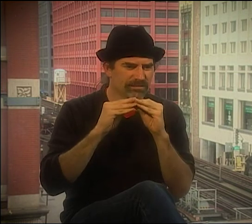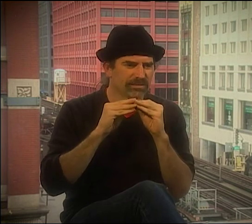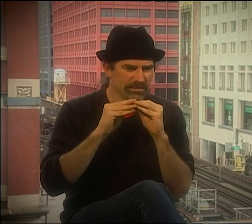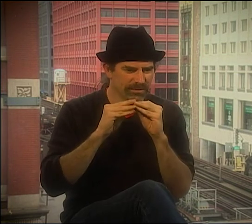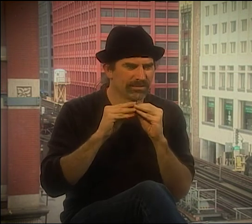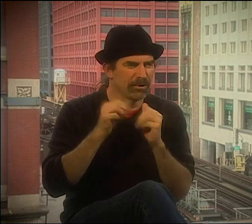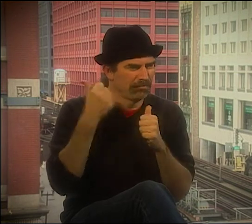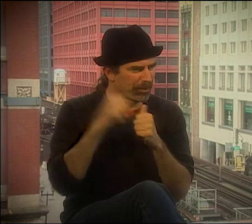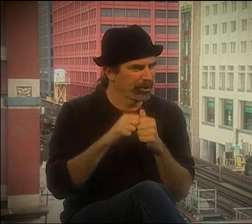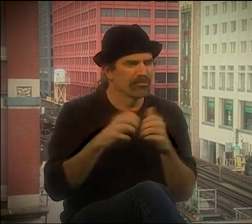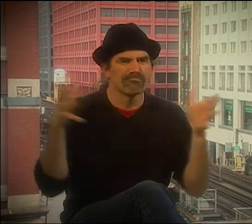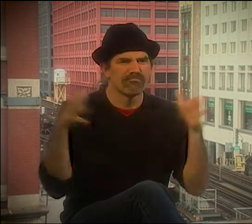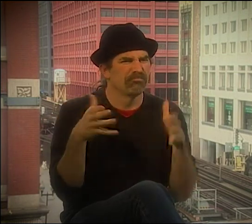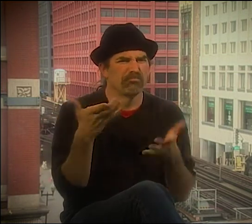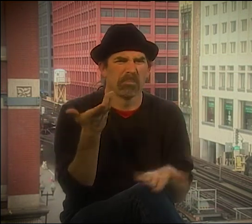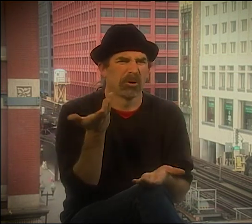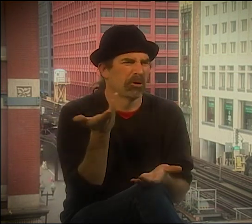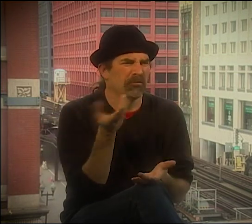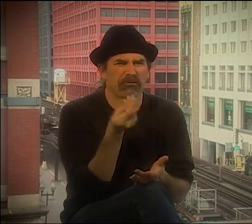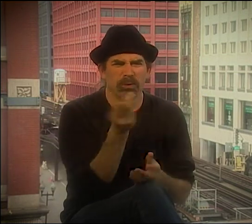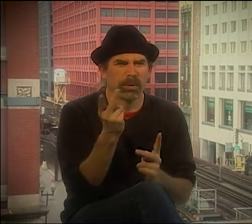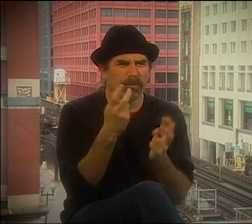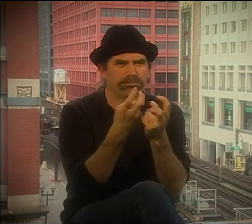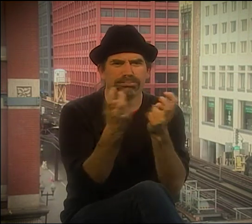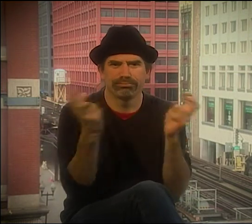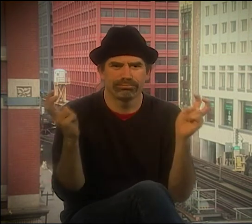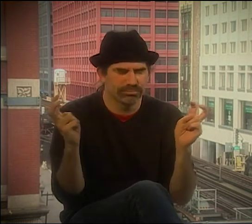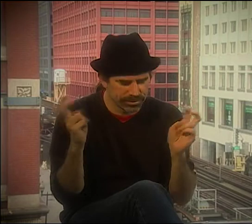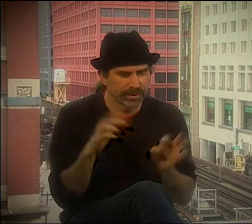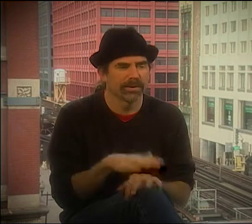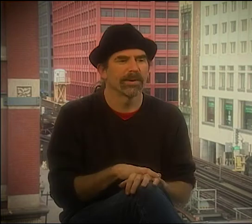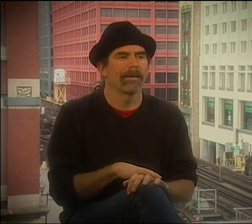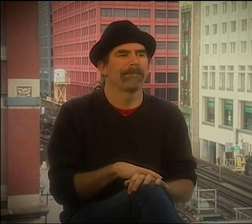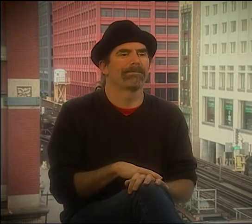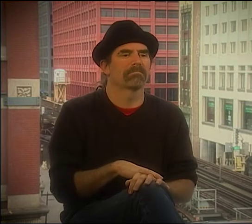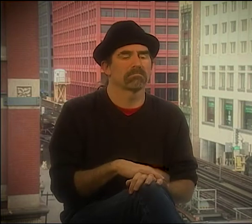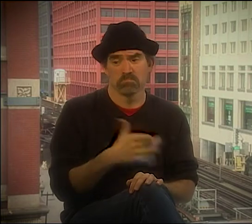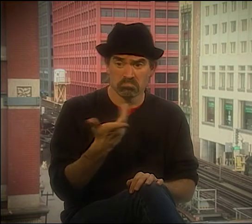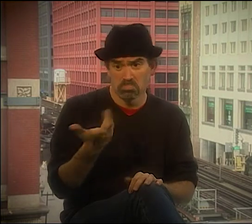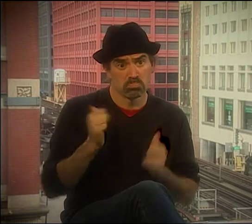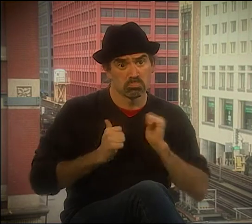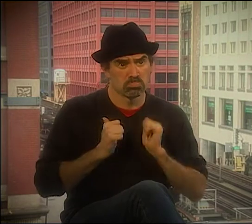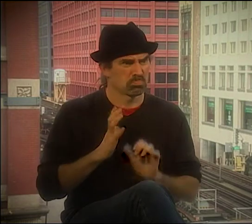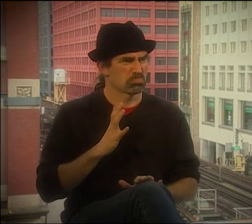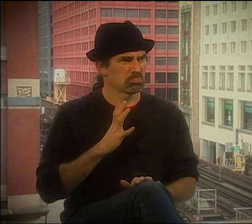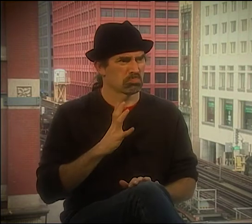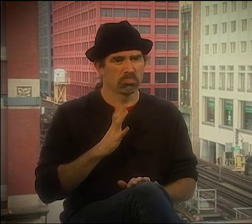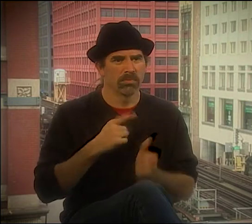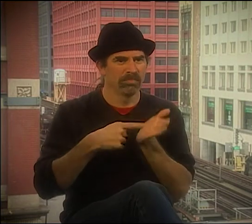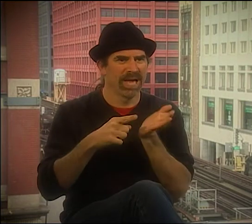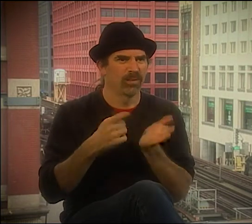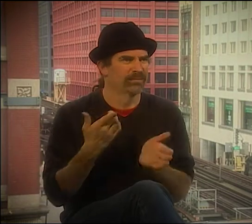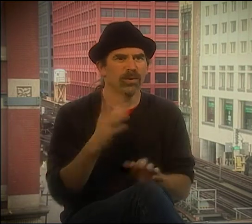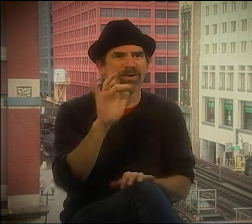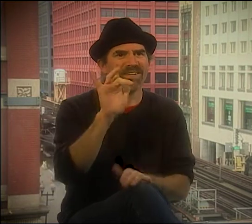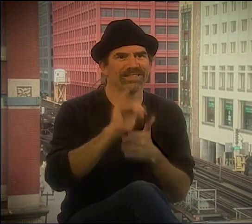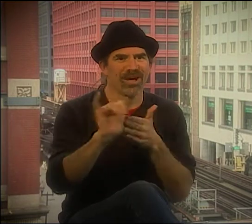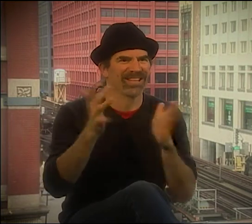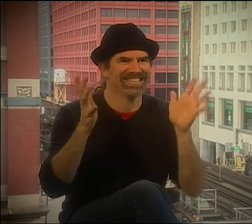I REMEMBER JOE WAS RUNNING A SMALL PUBLISHER'S CONFERENCE, AND I THINK THERE WEREN'T TOO MANY PEOPLE THERE, YOU KNOW.